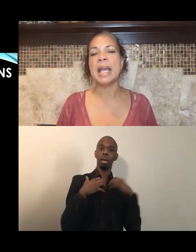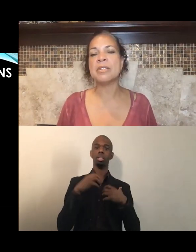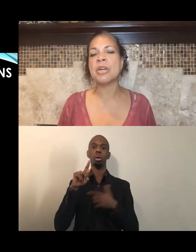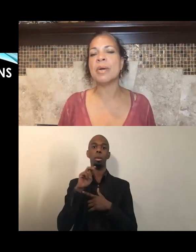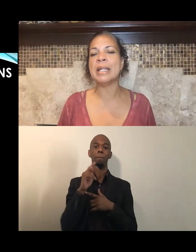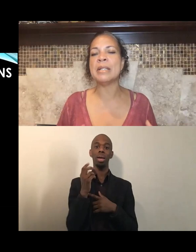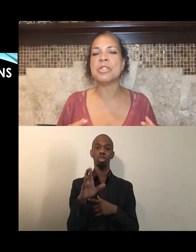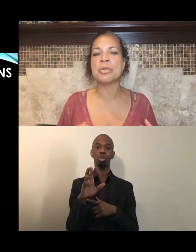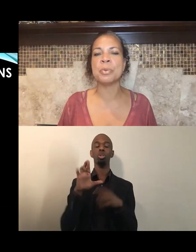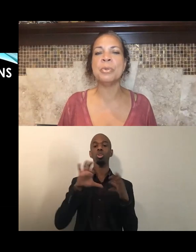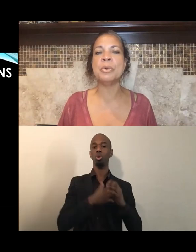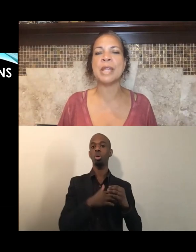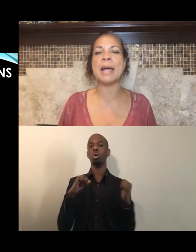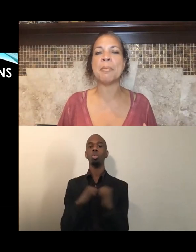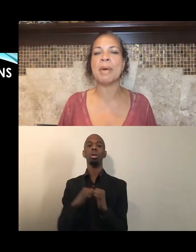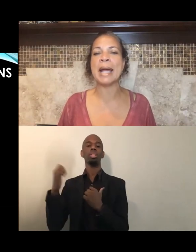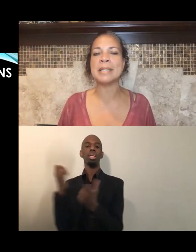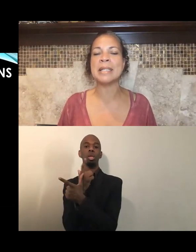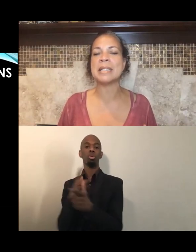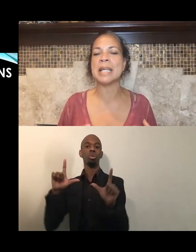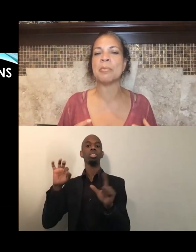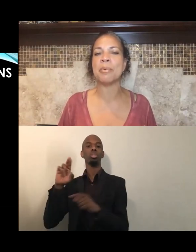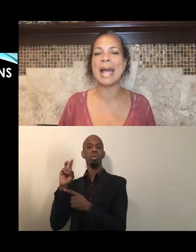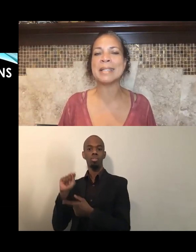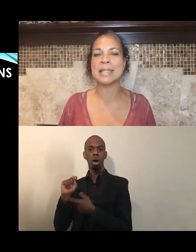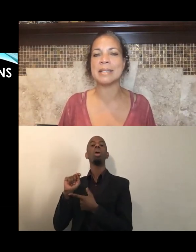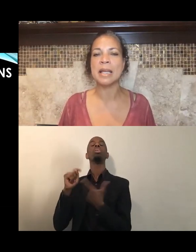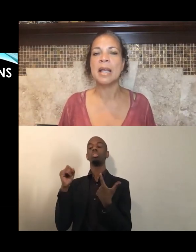And so it is through that practice and praxis,